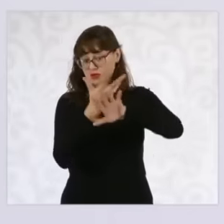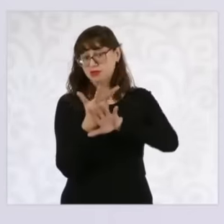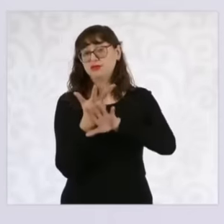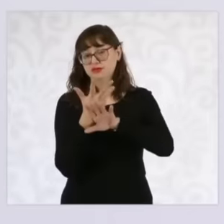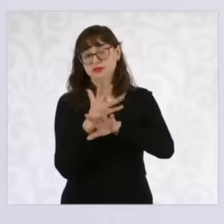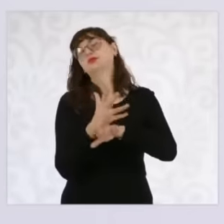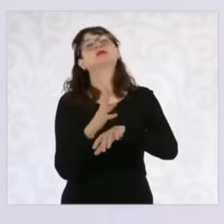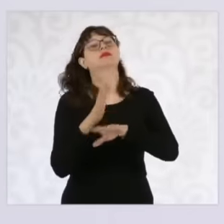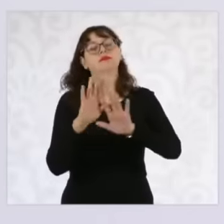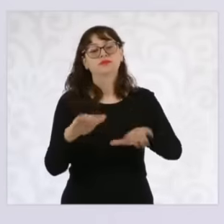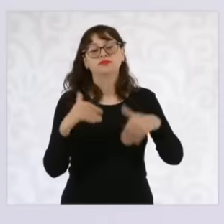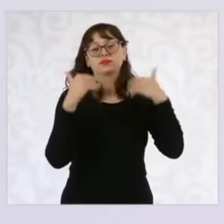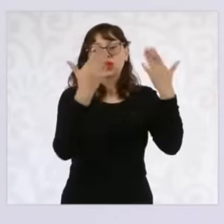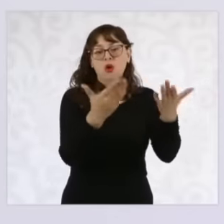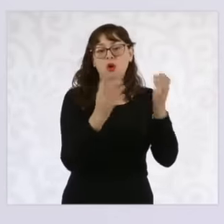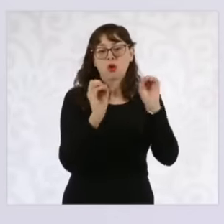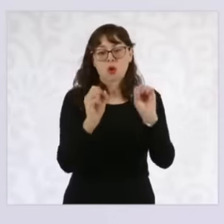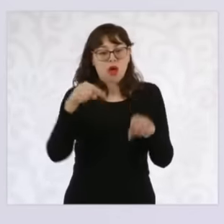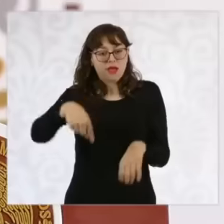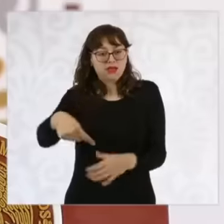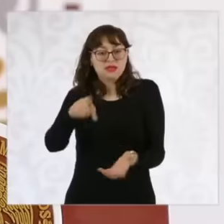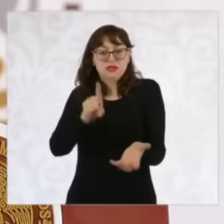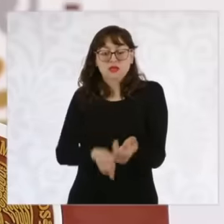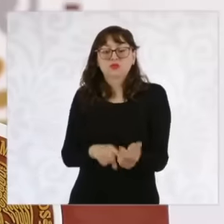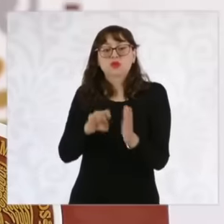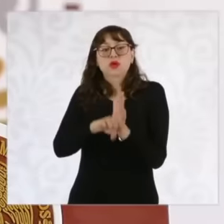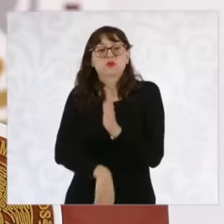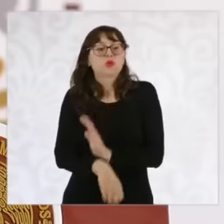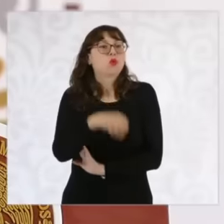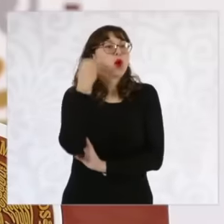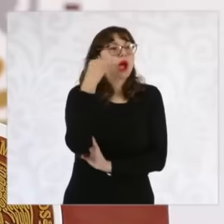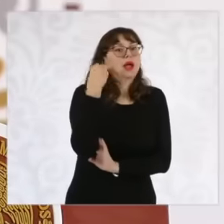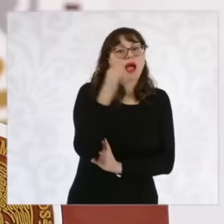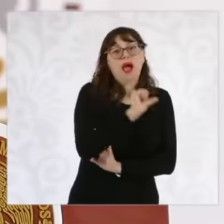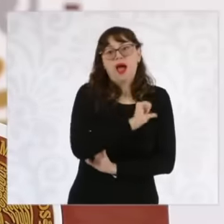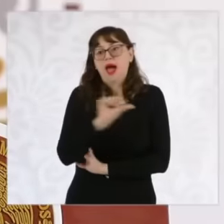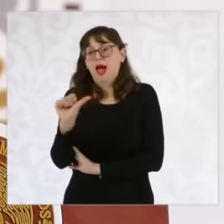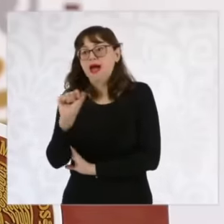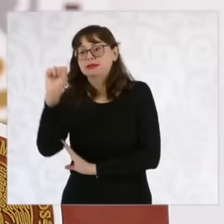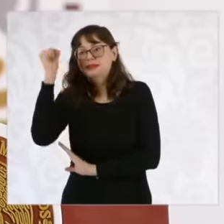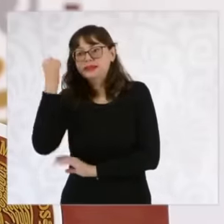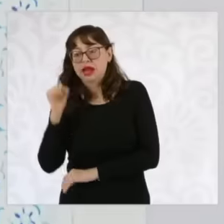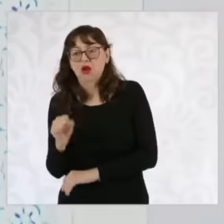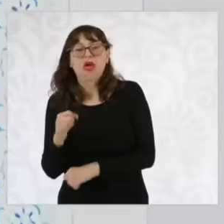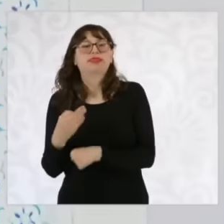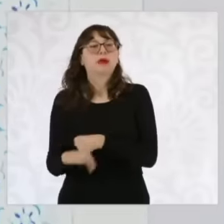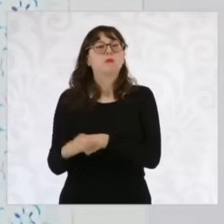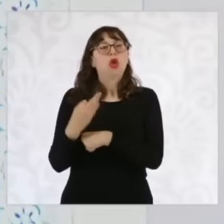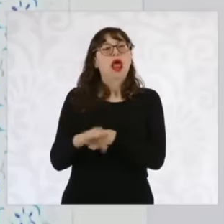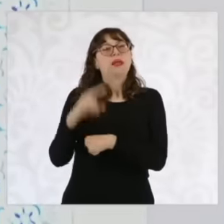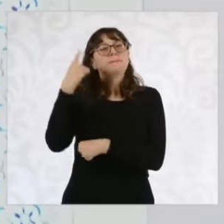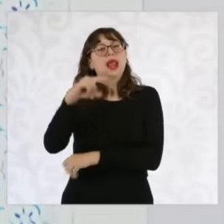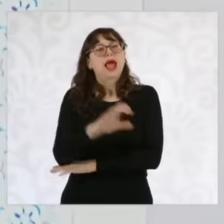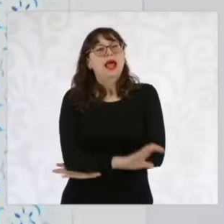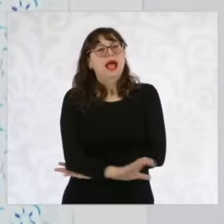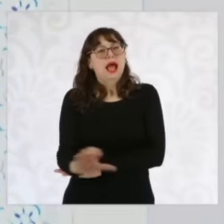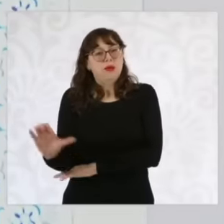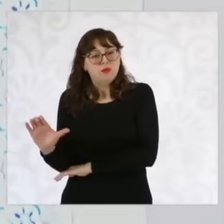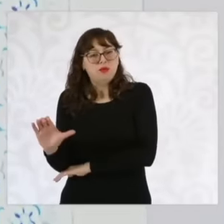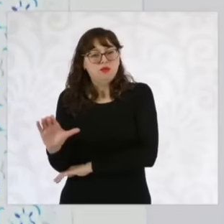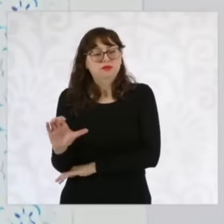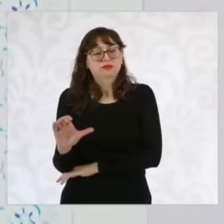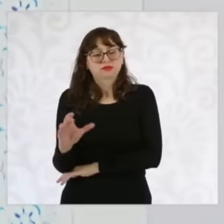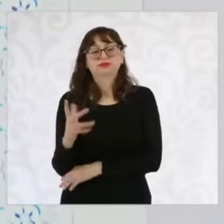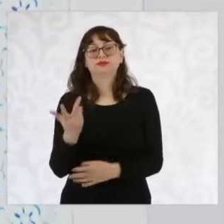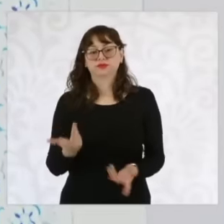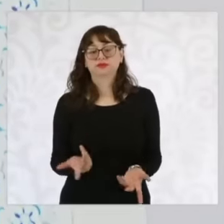travel from Oaxaca to Sinaloa or to other states of the Republic of Sinaloa. It is one of the states